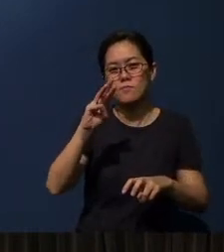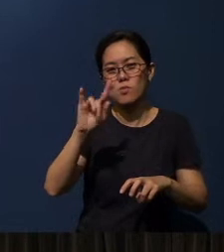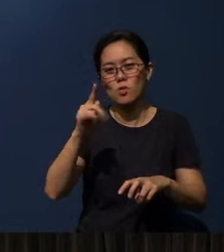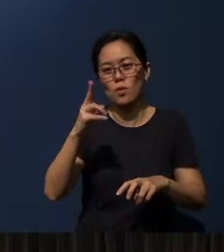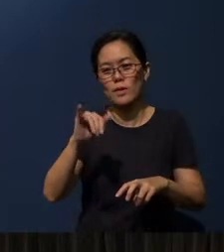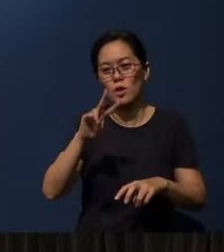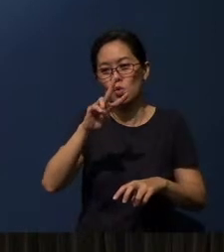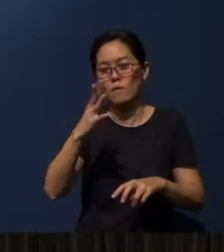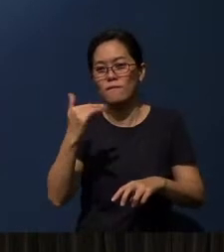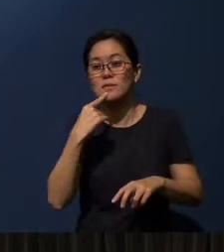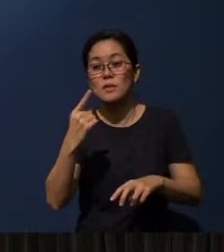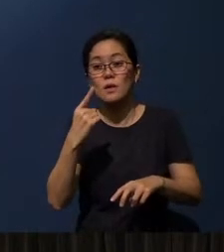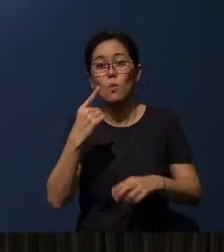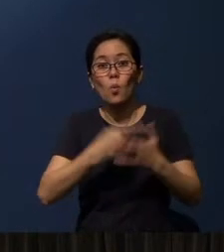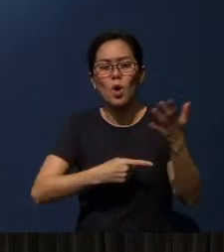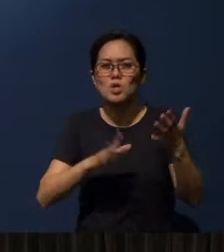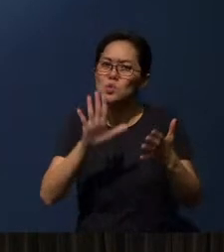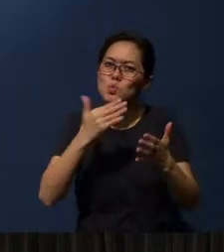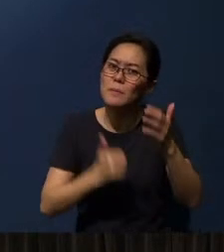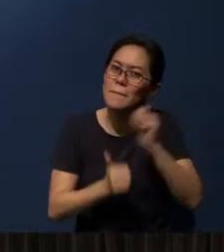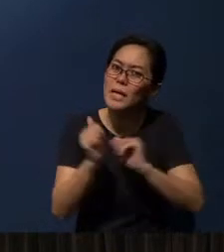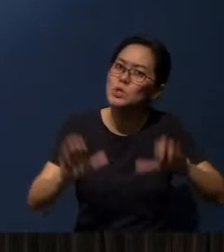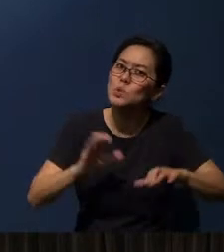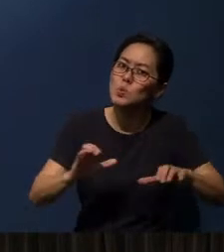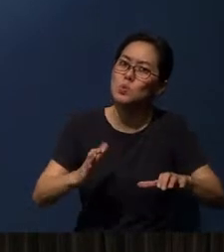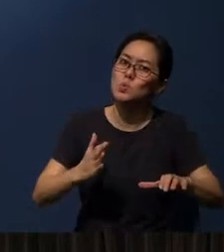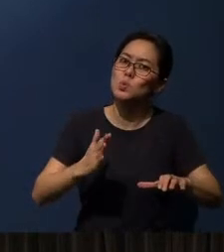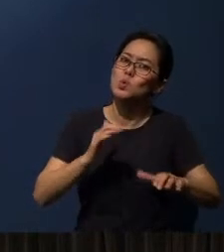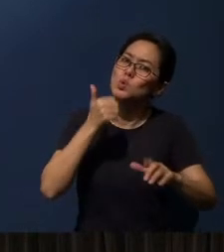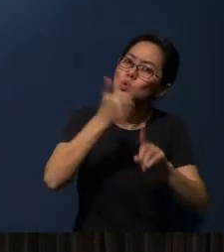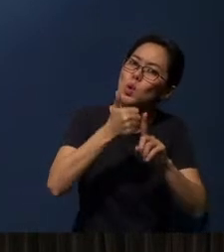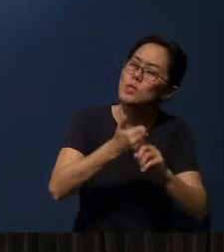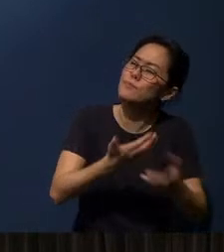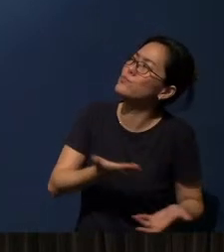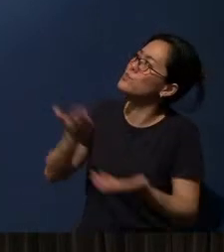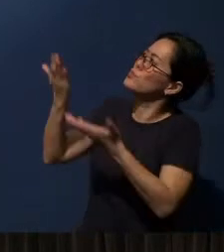It says, “Do your best to present yourself to God as one approved,